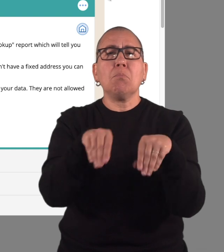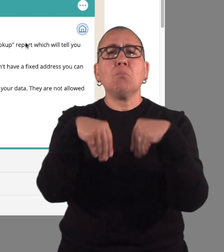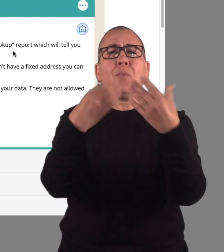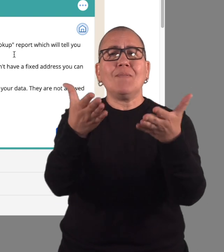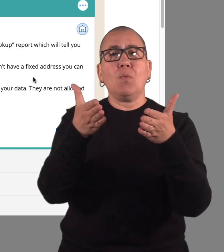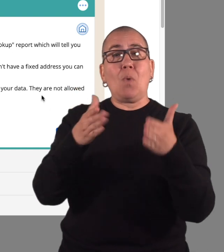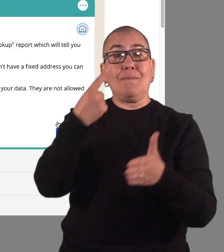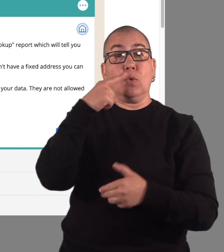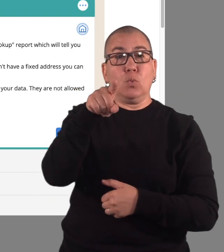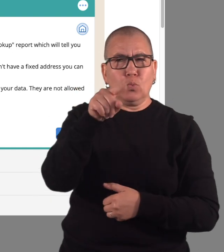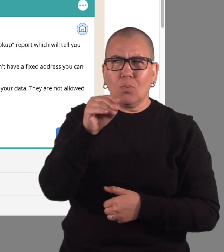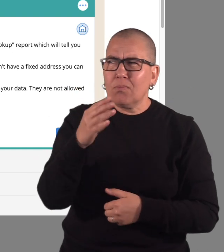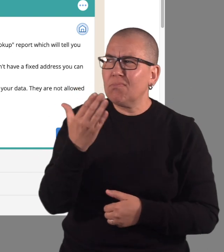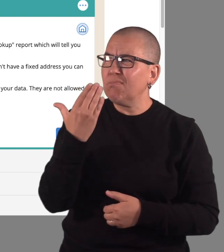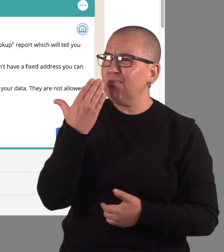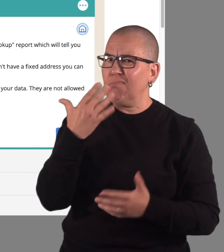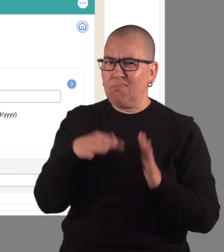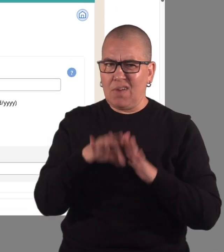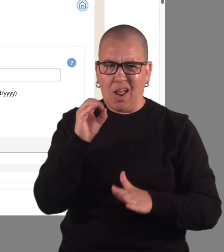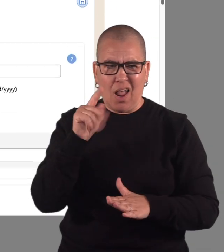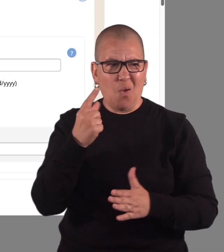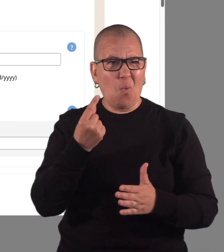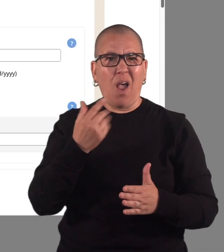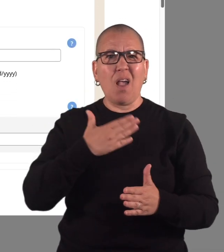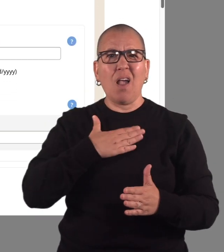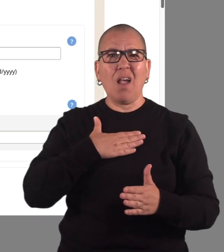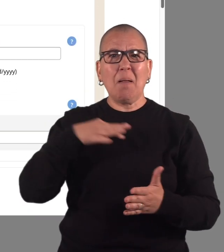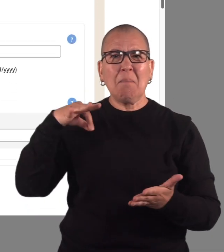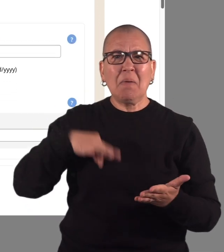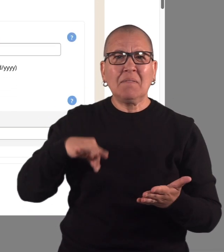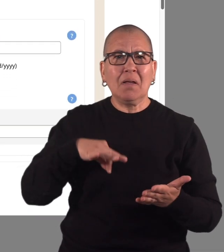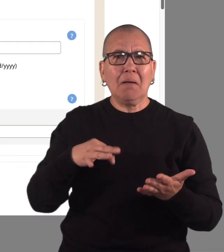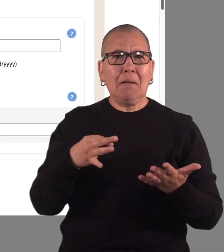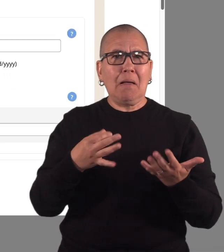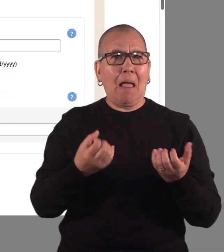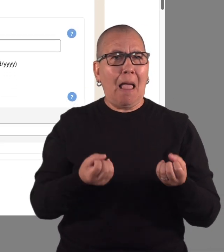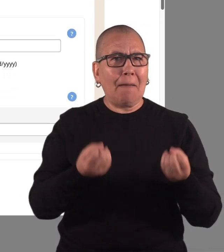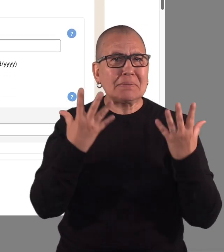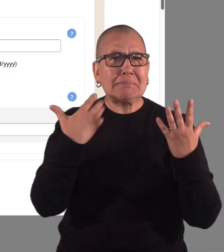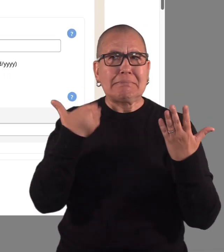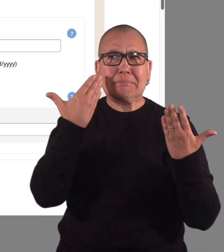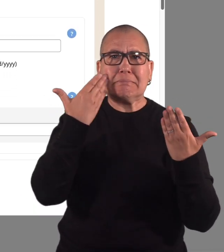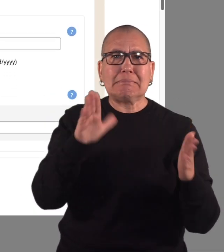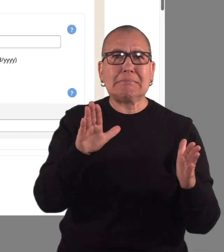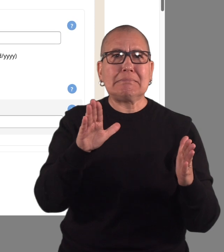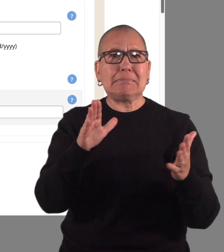to find out information about your current benefits, including which ones you get and the amounts of those benefits.